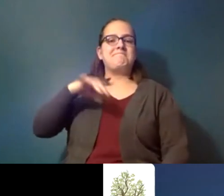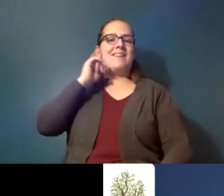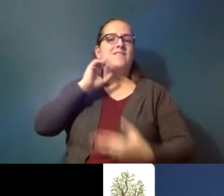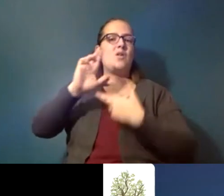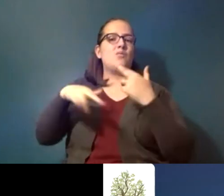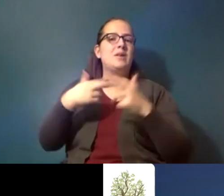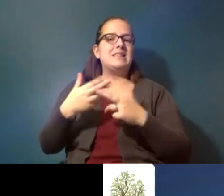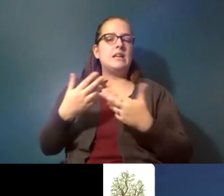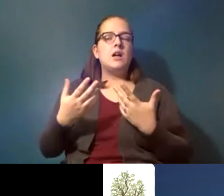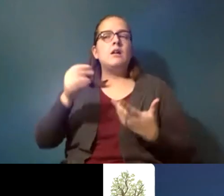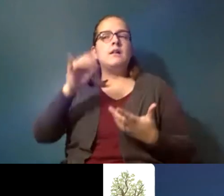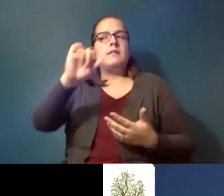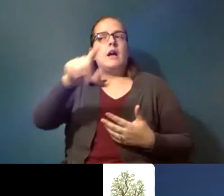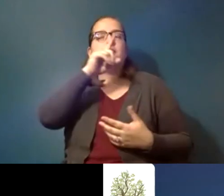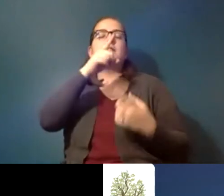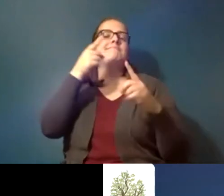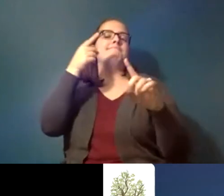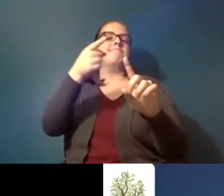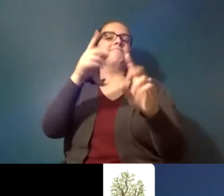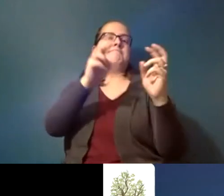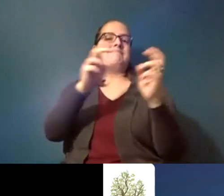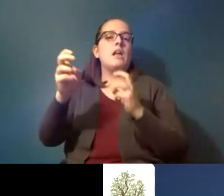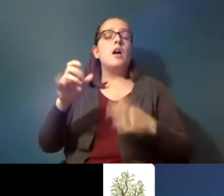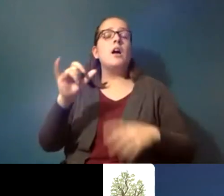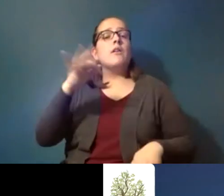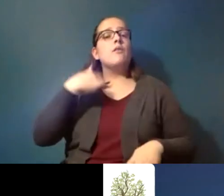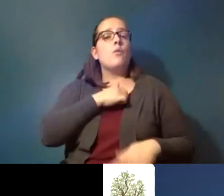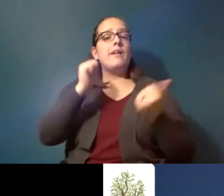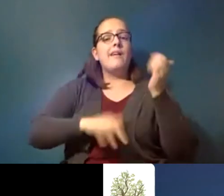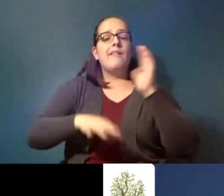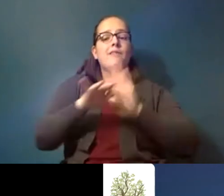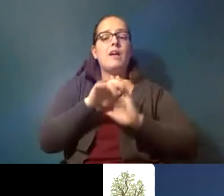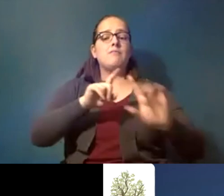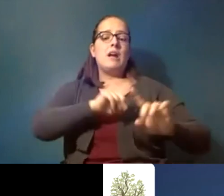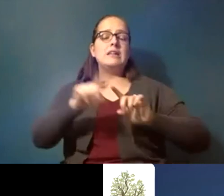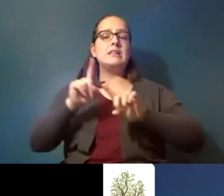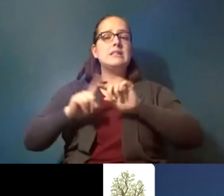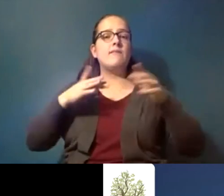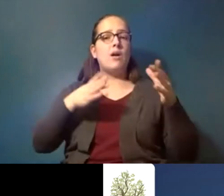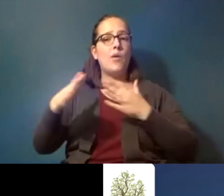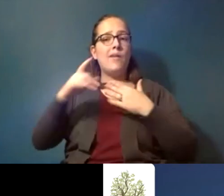and that's really the main issue and so if we can find a different way to recycle them that